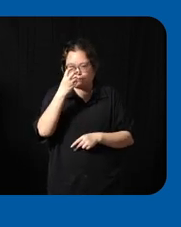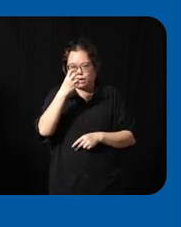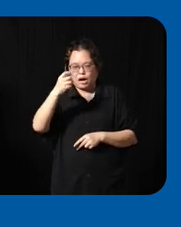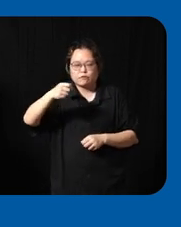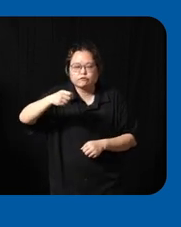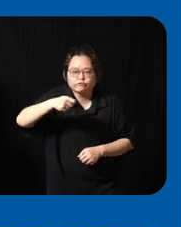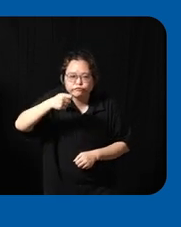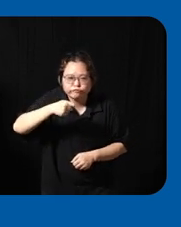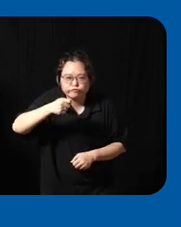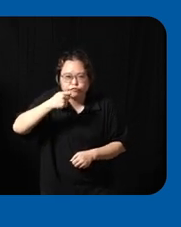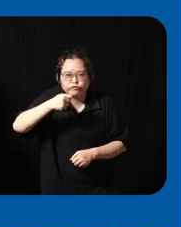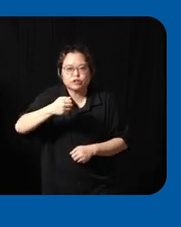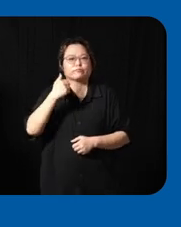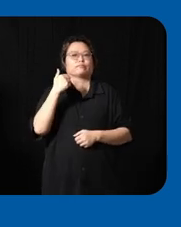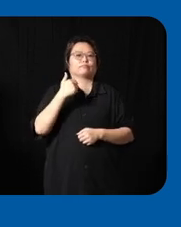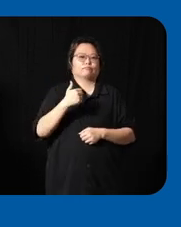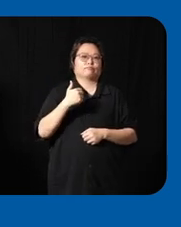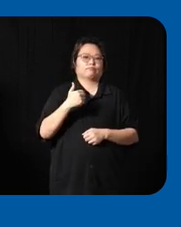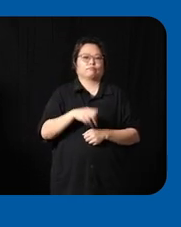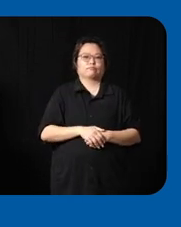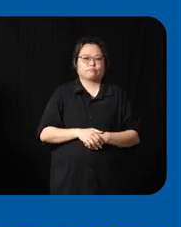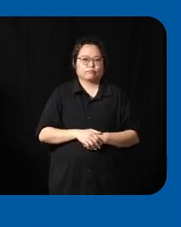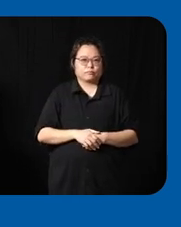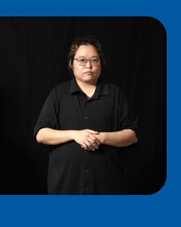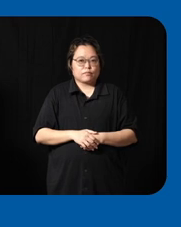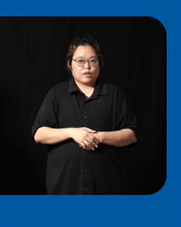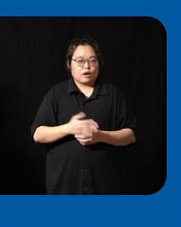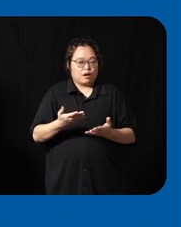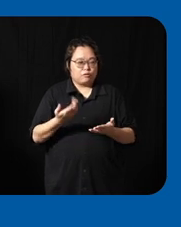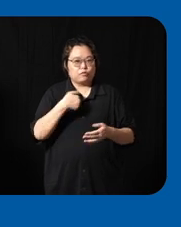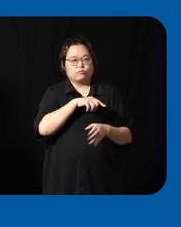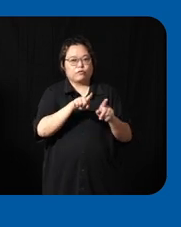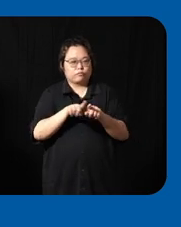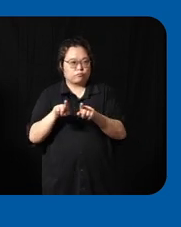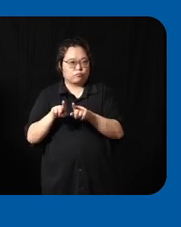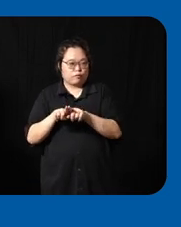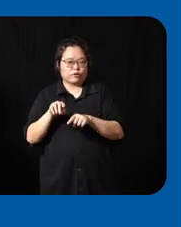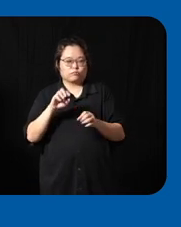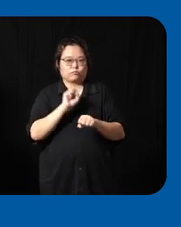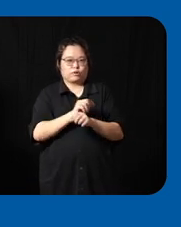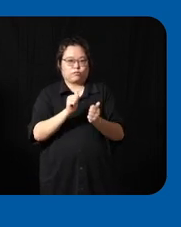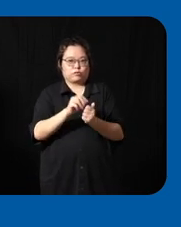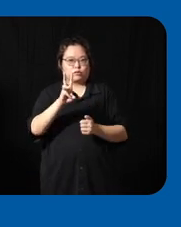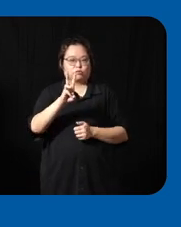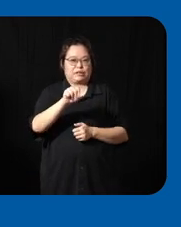uh stay in touch is a AAC system that we worked with AWA for this uh this young girl over there